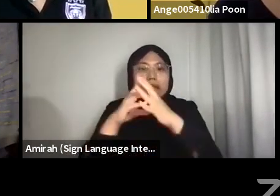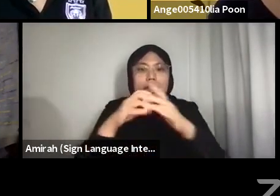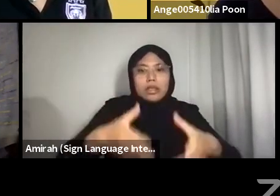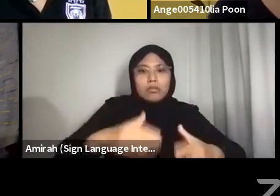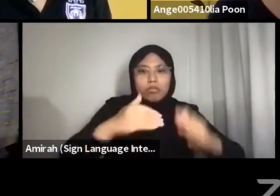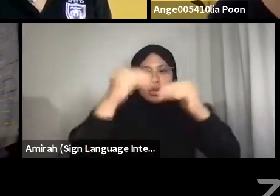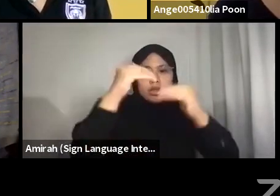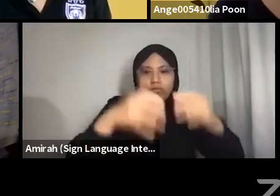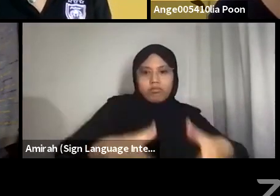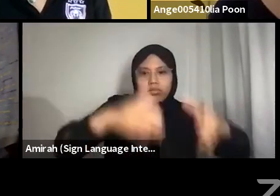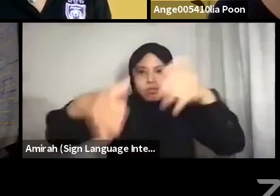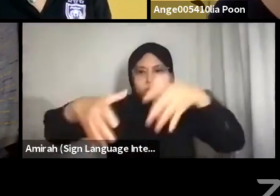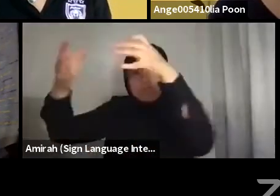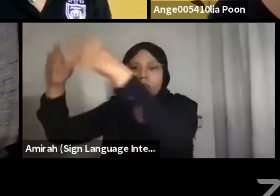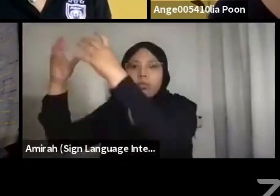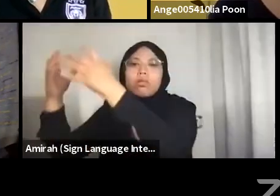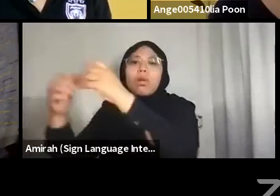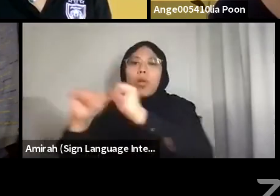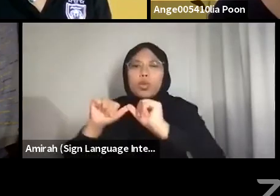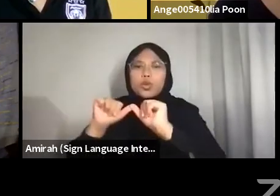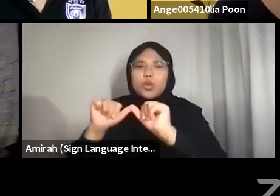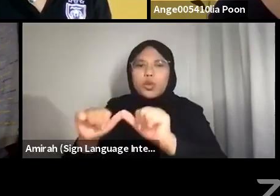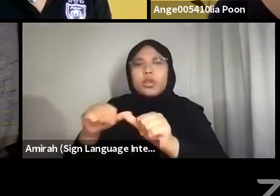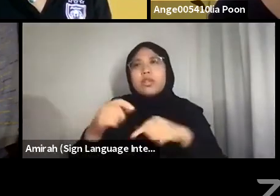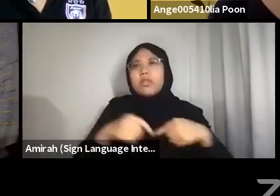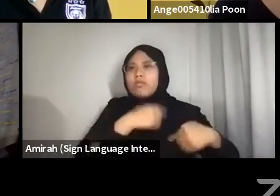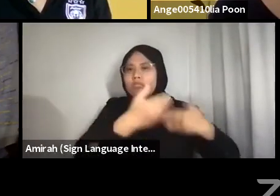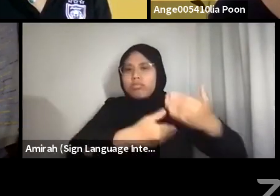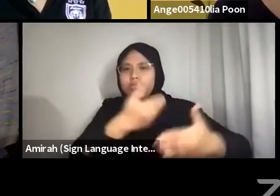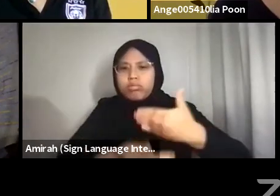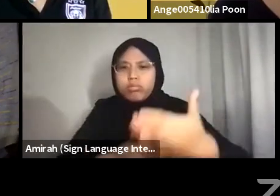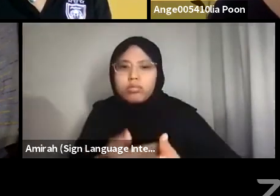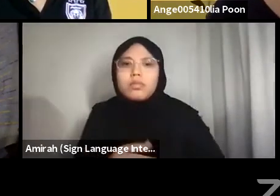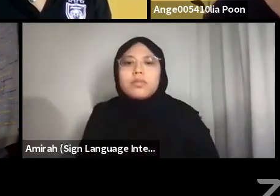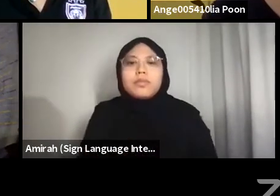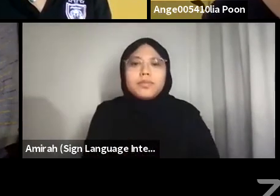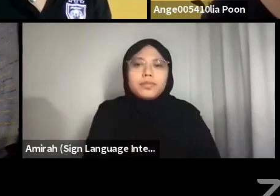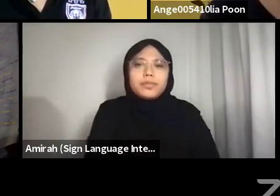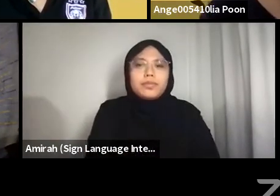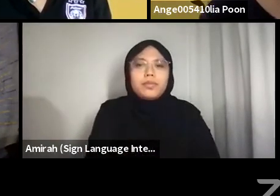We recognise that we inhabit this land along with our more-than-human kin: